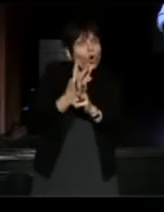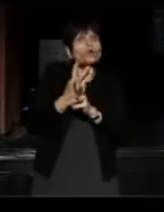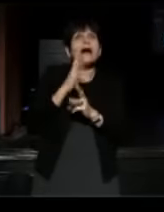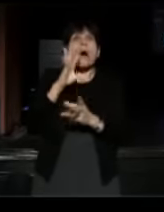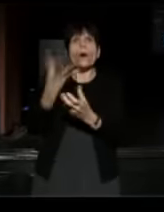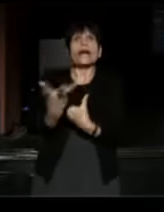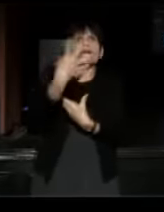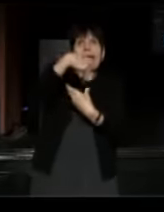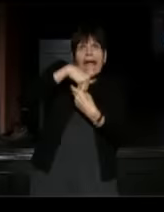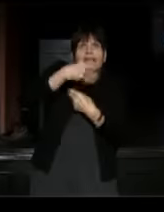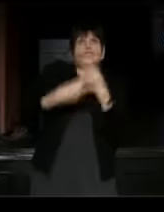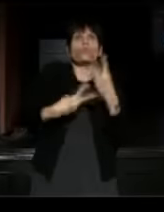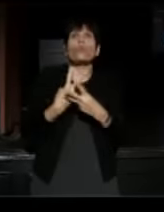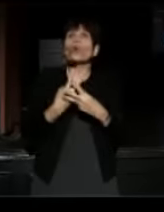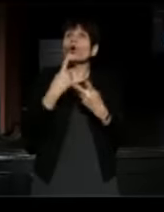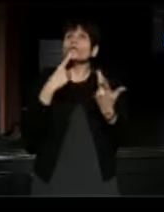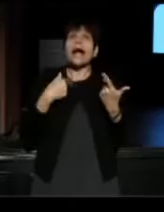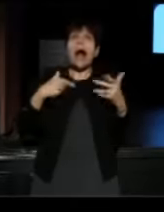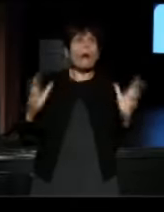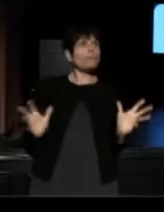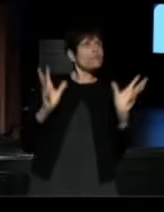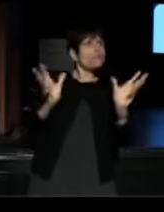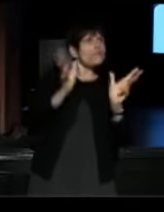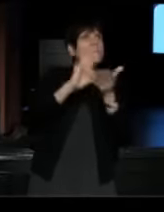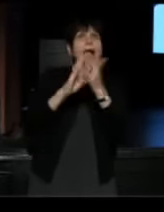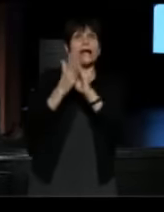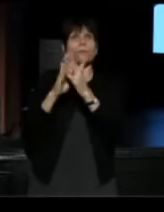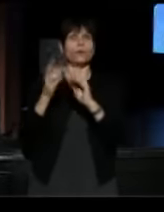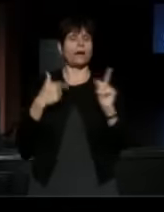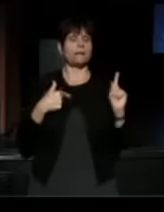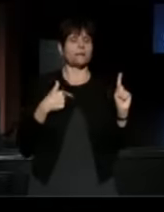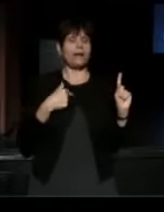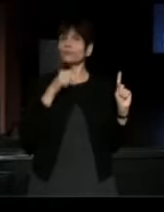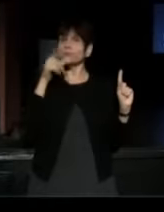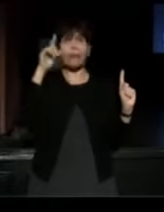it's the way that I move my community. I was not the smartest, I was not the best